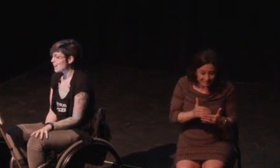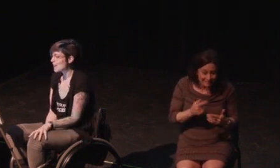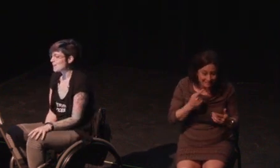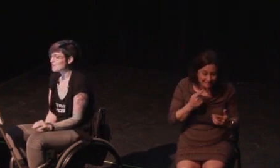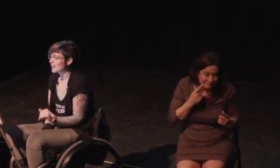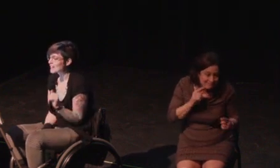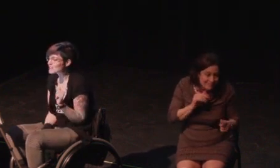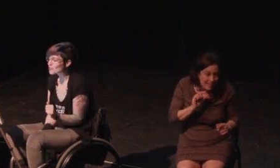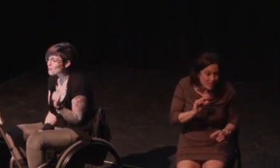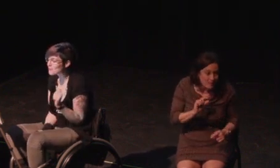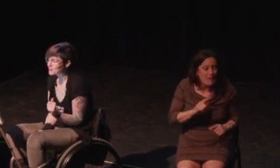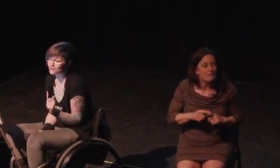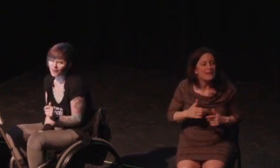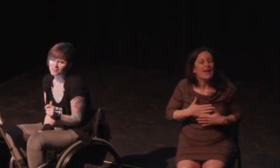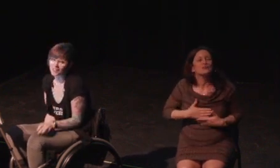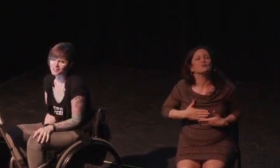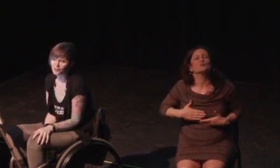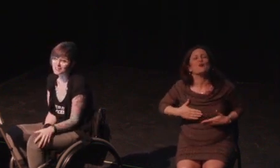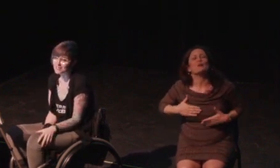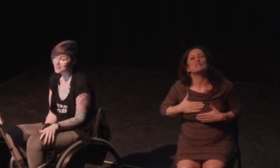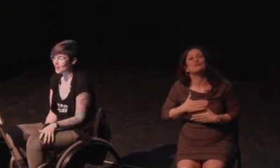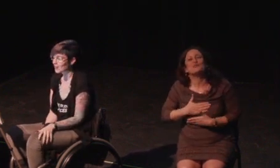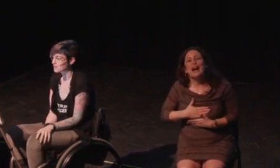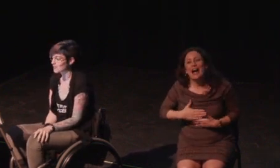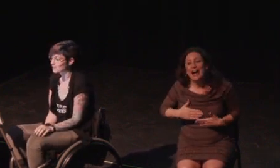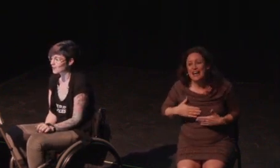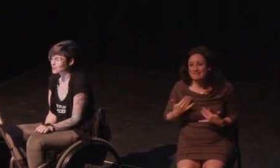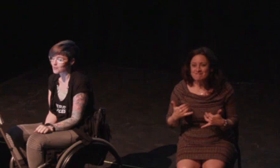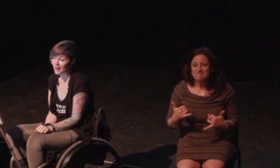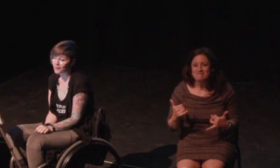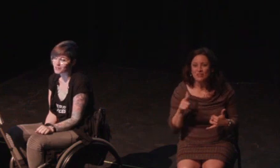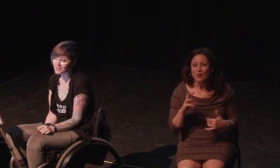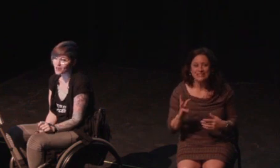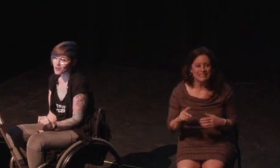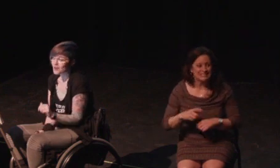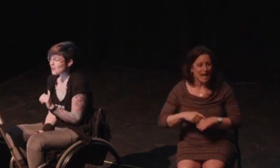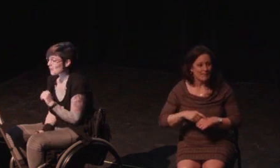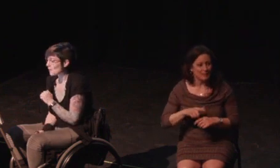Wow. So, I mean, how on Earth does any one account for all of these things of a single person,